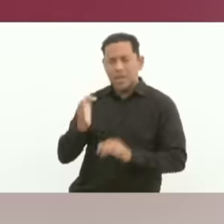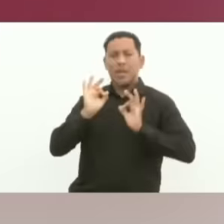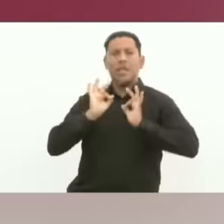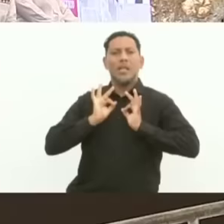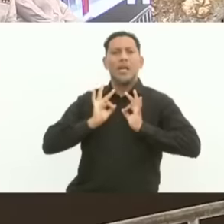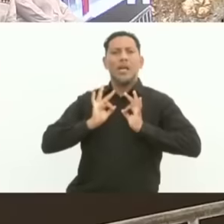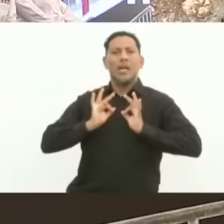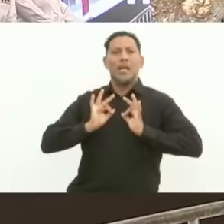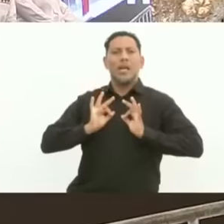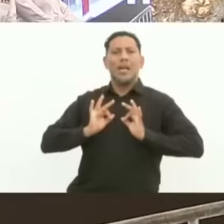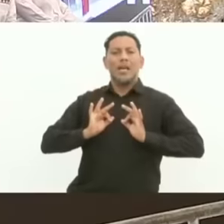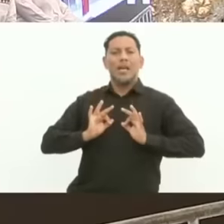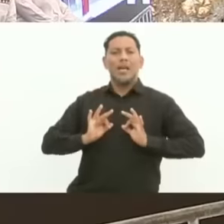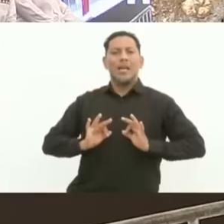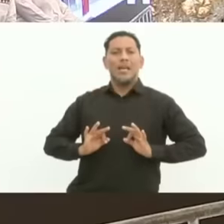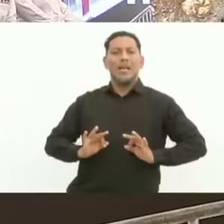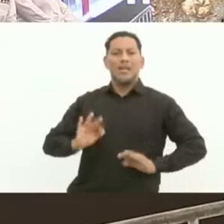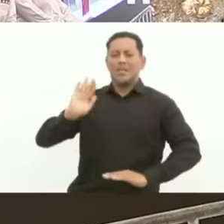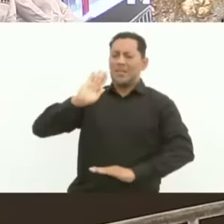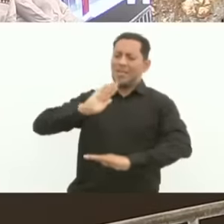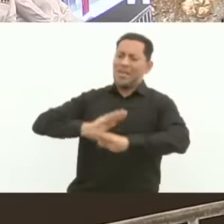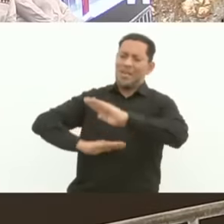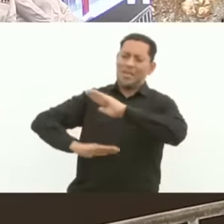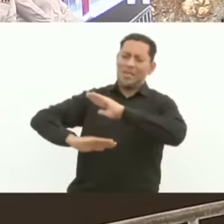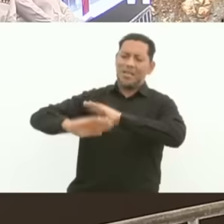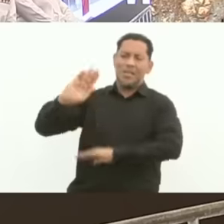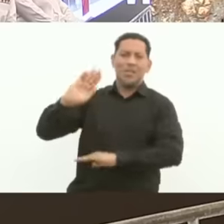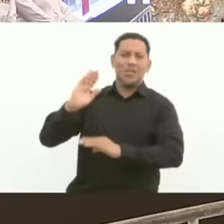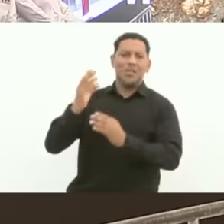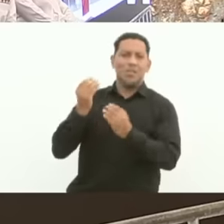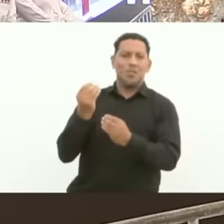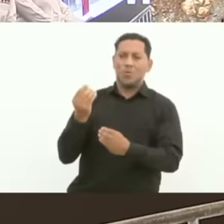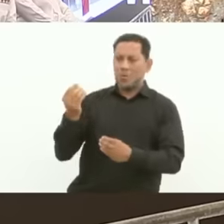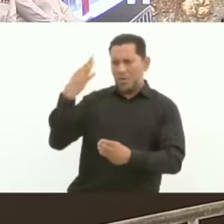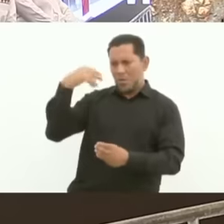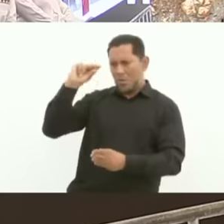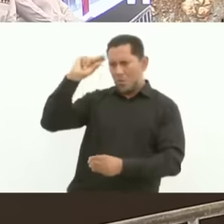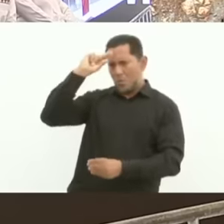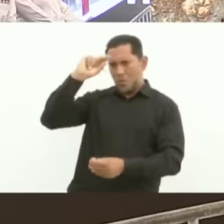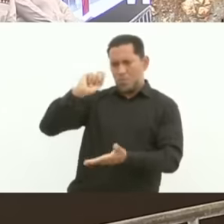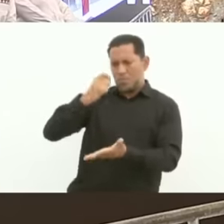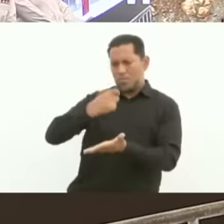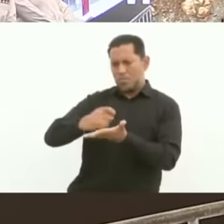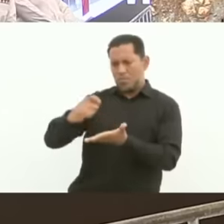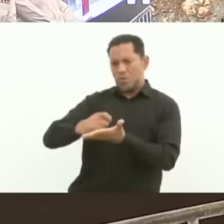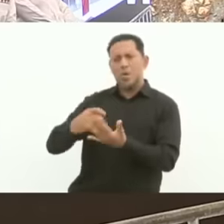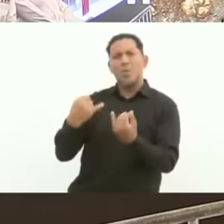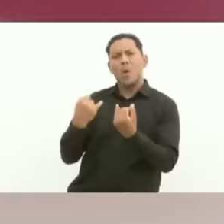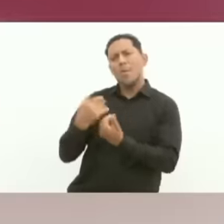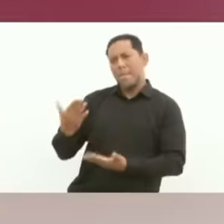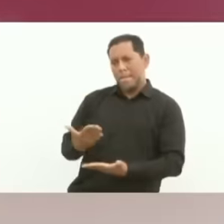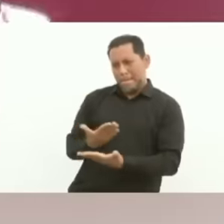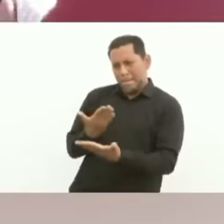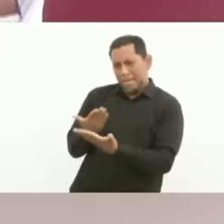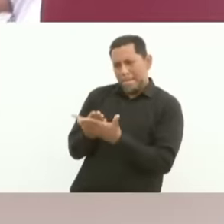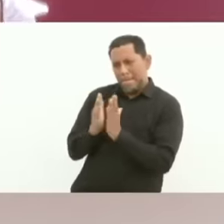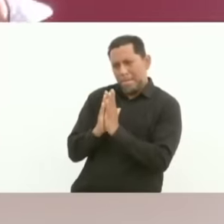and the greatest success as a writer and we ask you please if you allow us to take